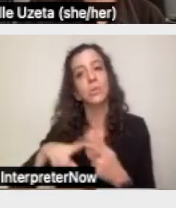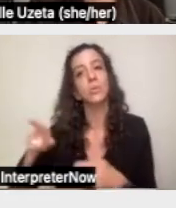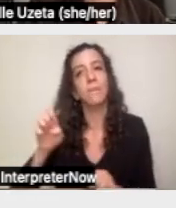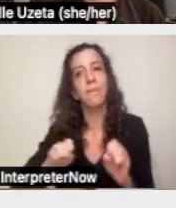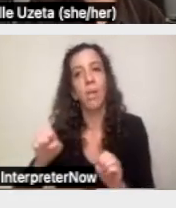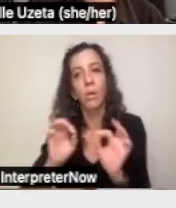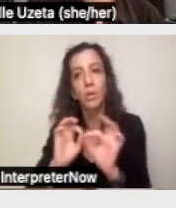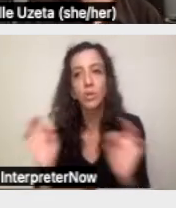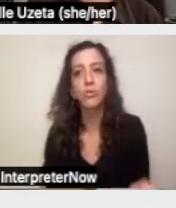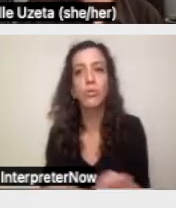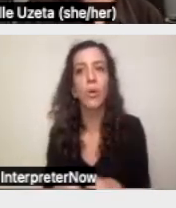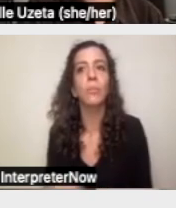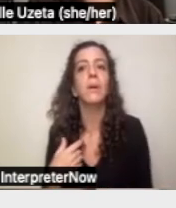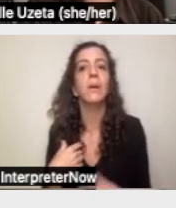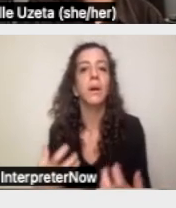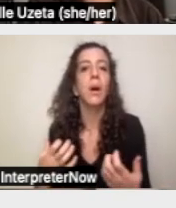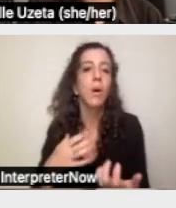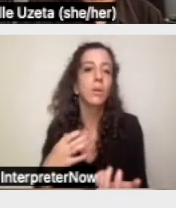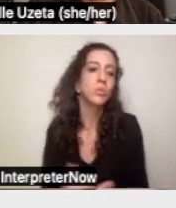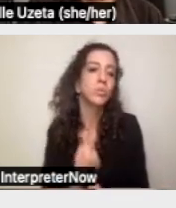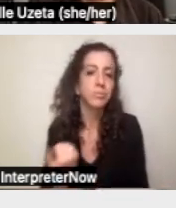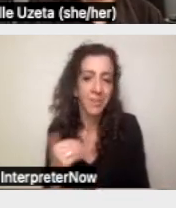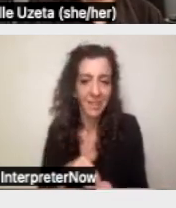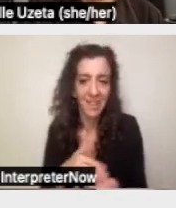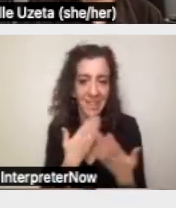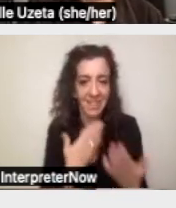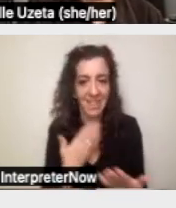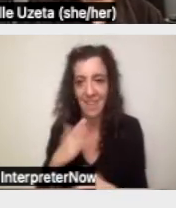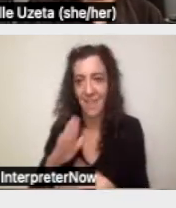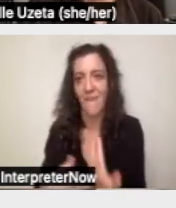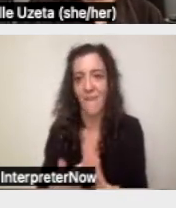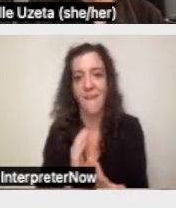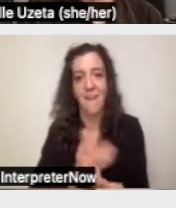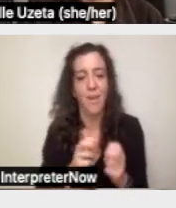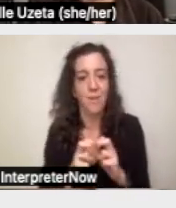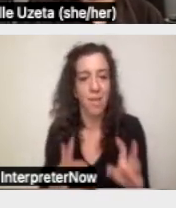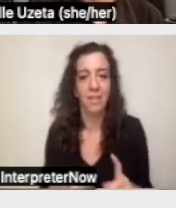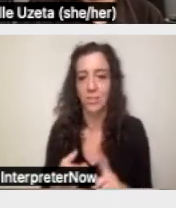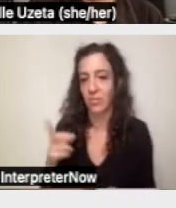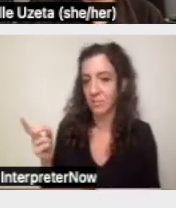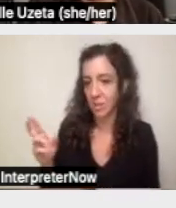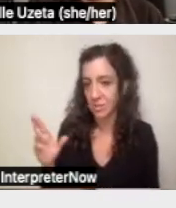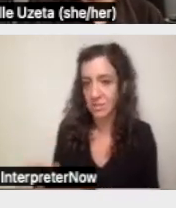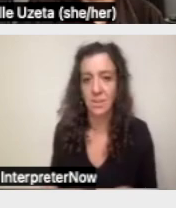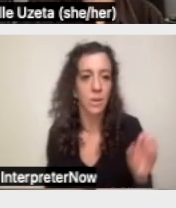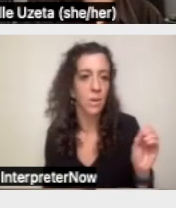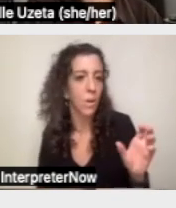And I just want to take an opportunity to say thank you to our panelists and our